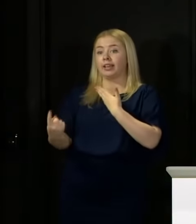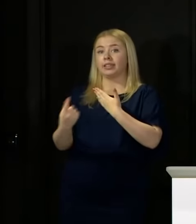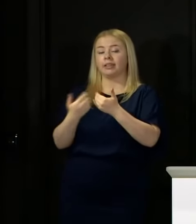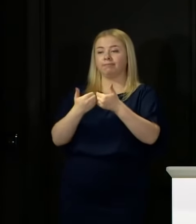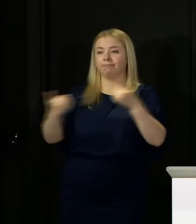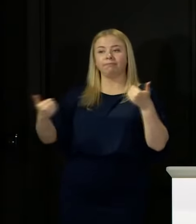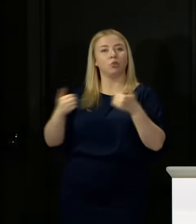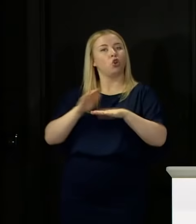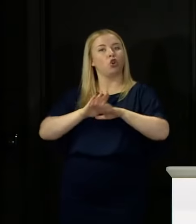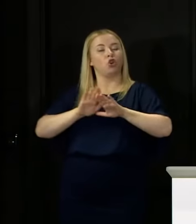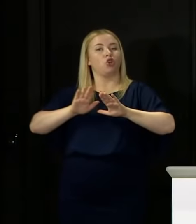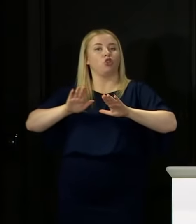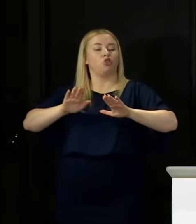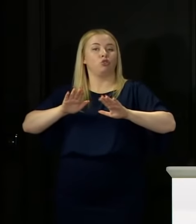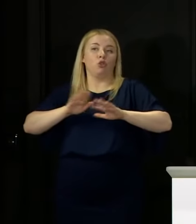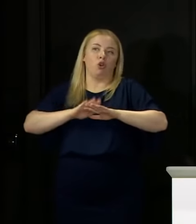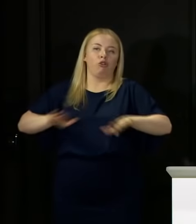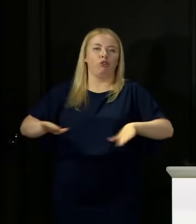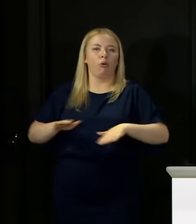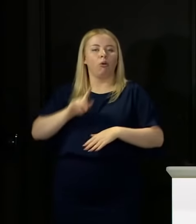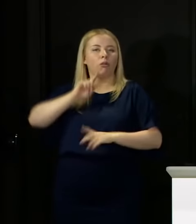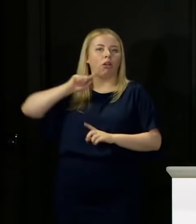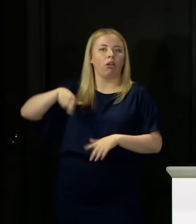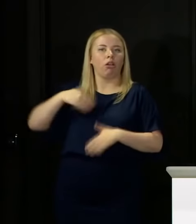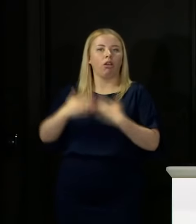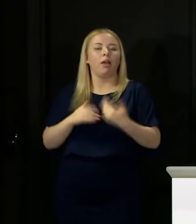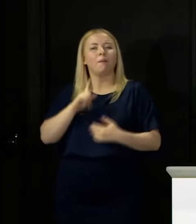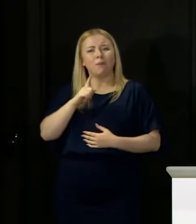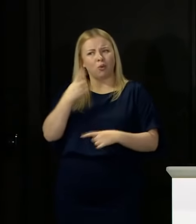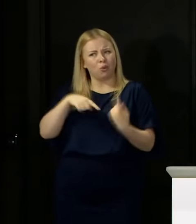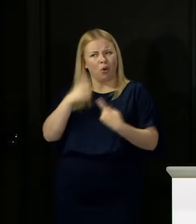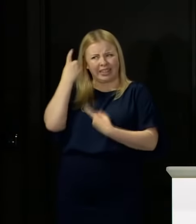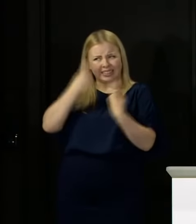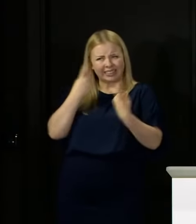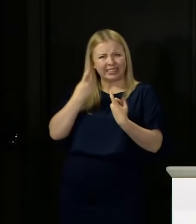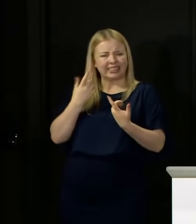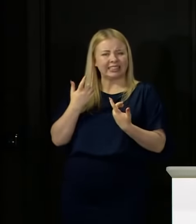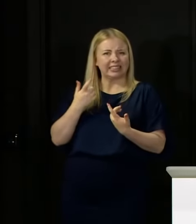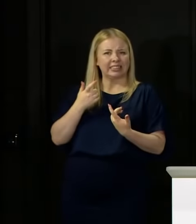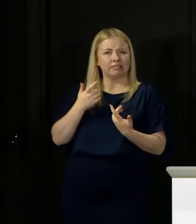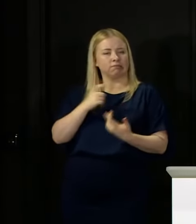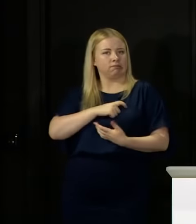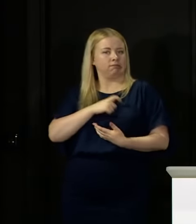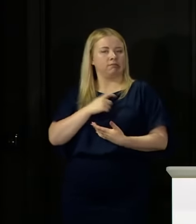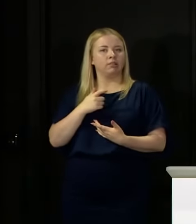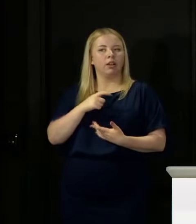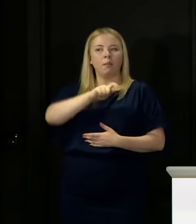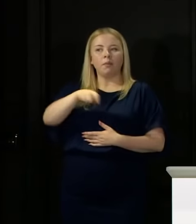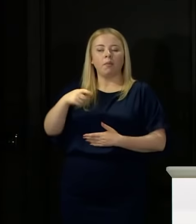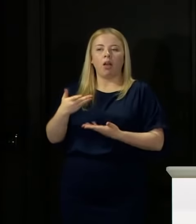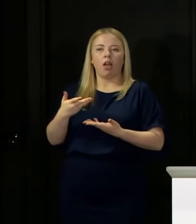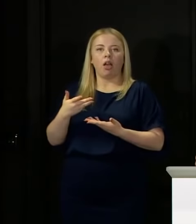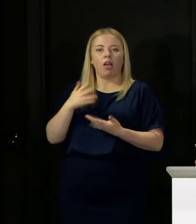But, you know, I have a concern that people might think if they get a negative test during